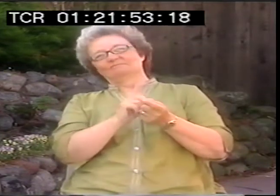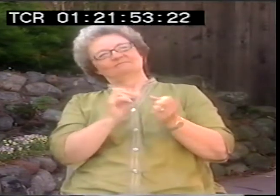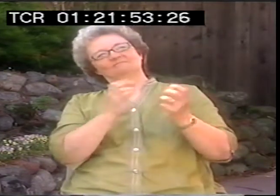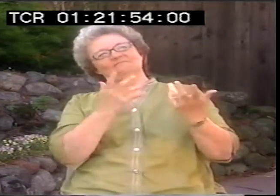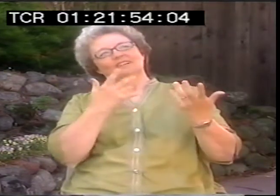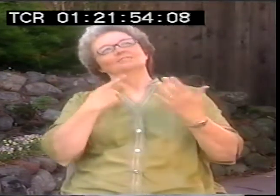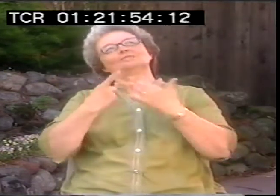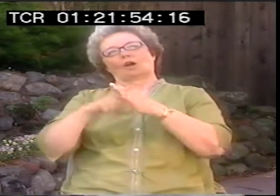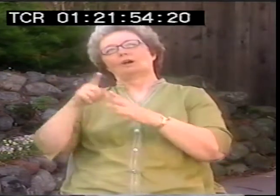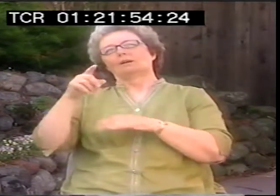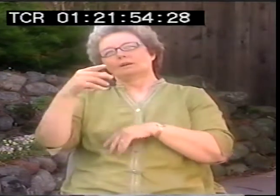until much later.